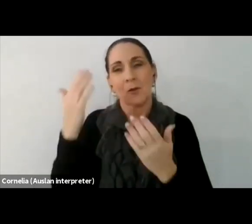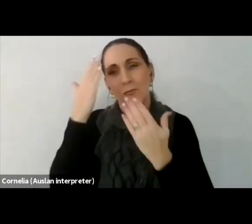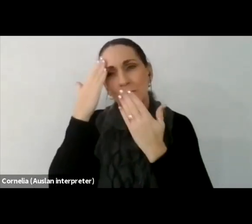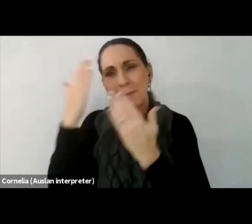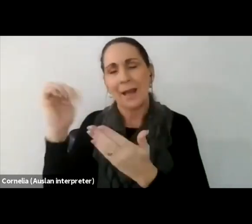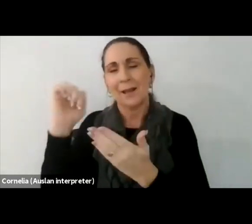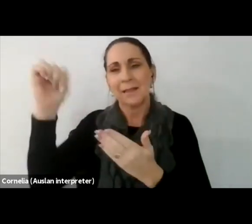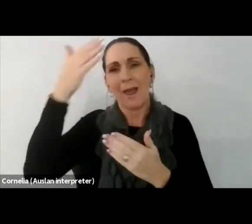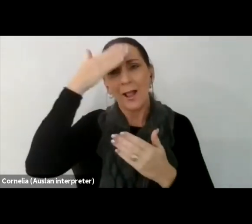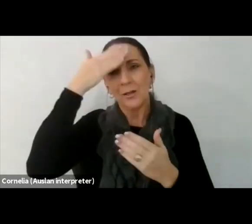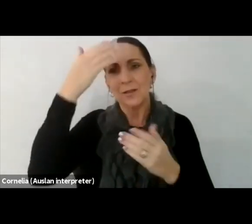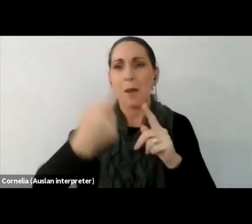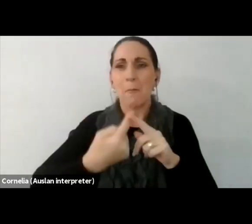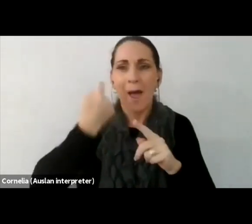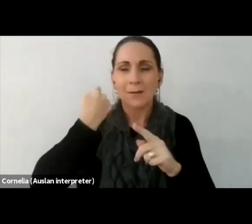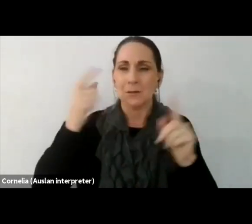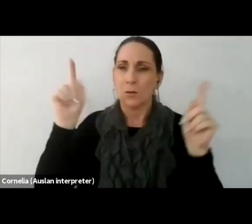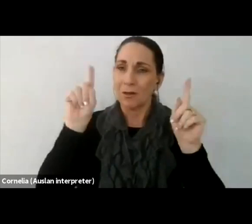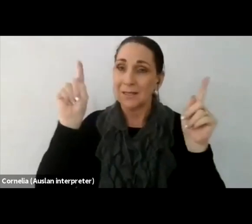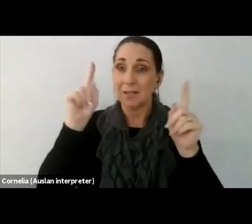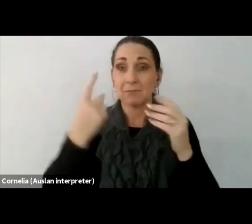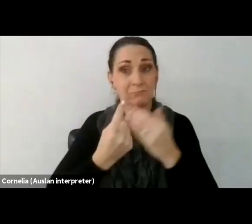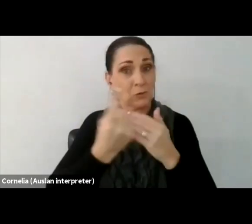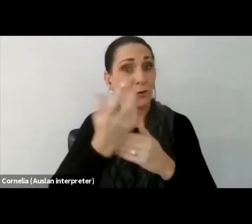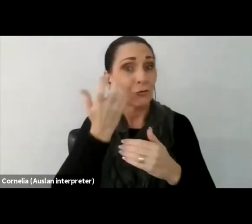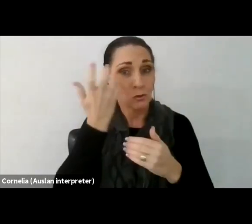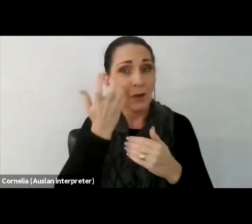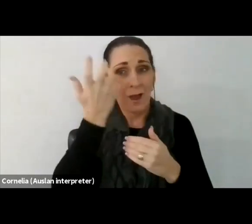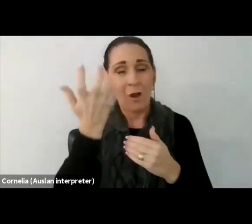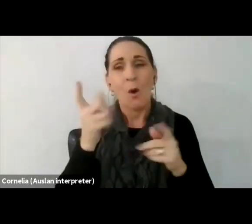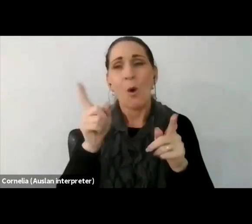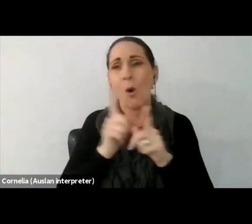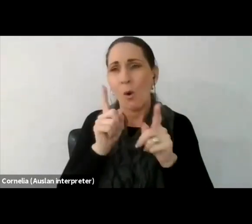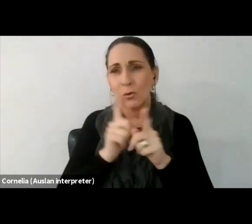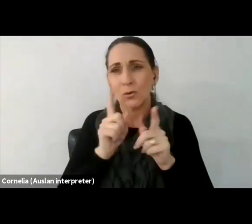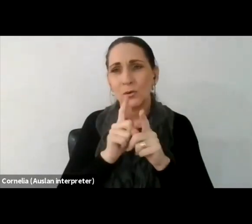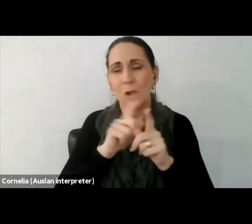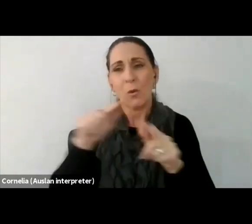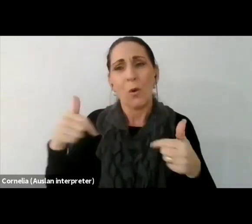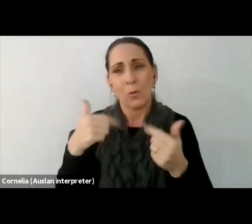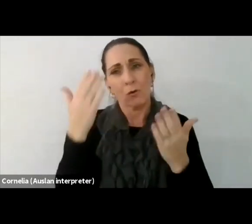and emerging, and to also generously and humbly extend that respect to any First